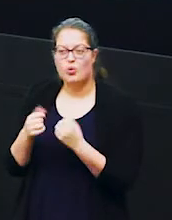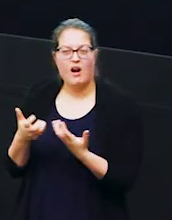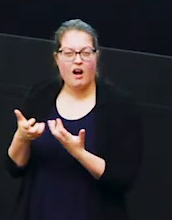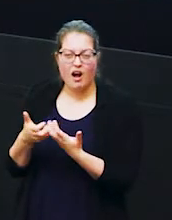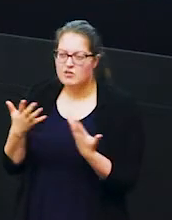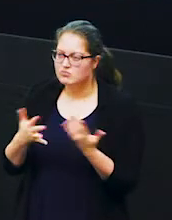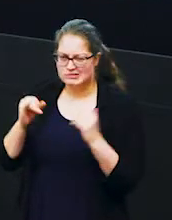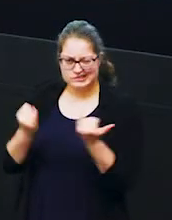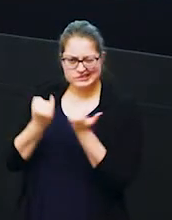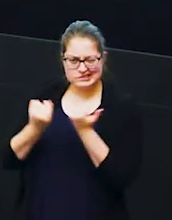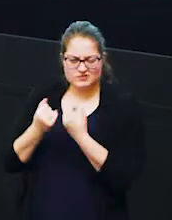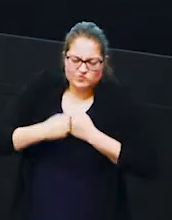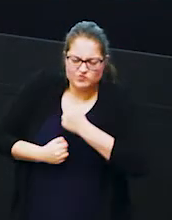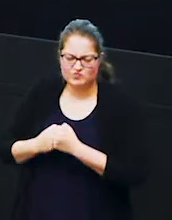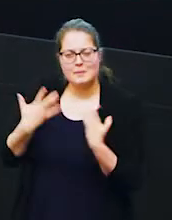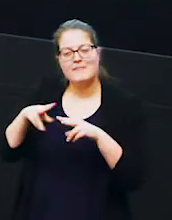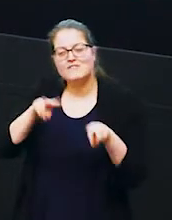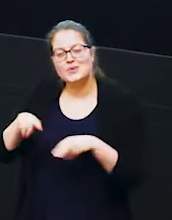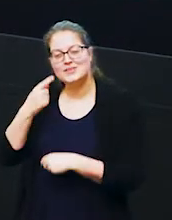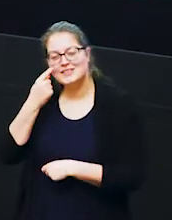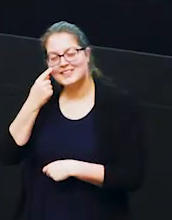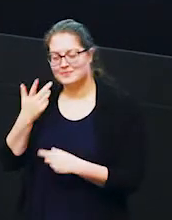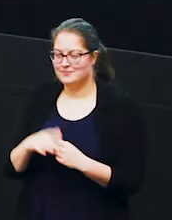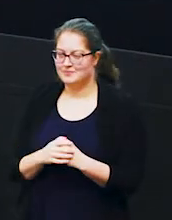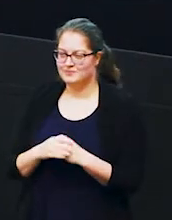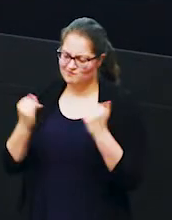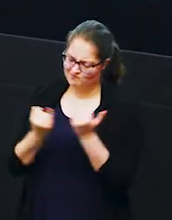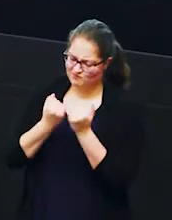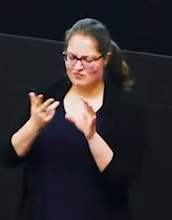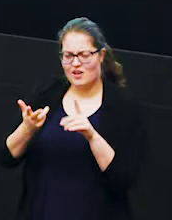sparring like we saw with those young males when he's been sparring with other male elephants